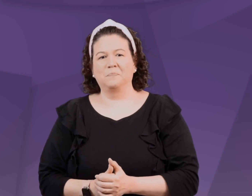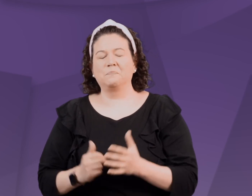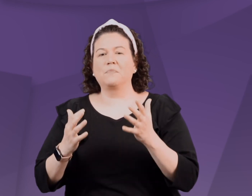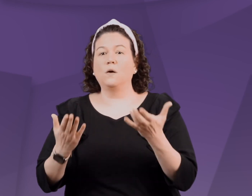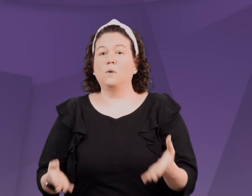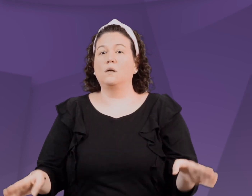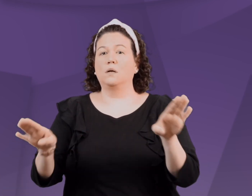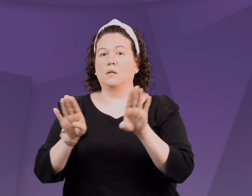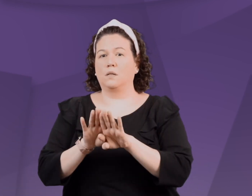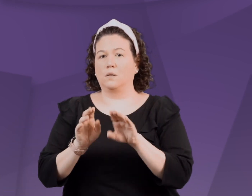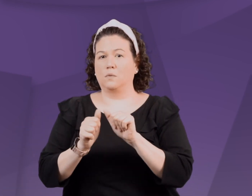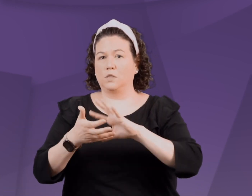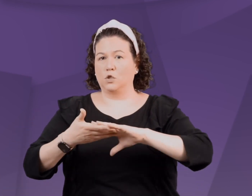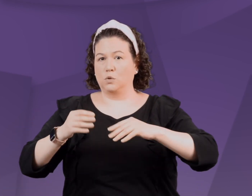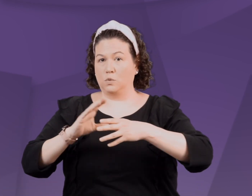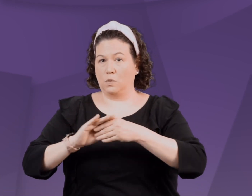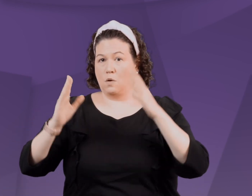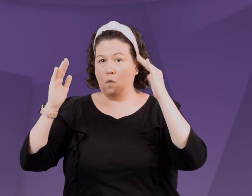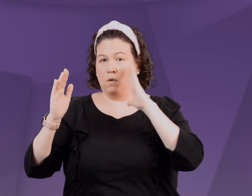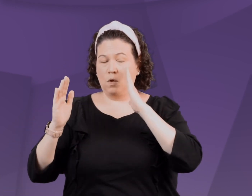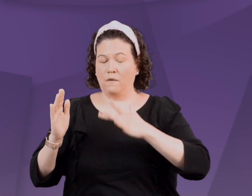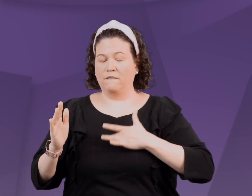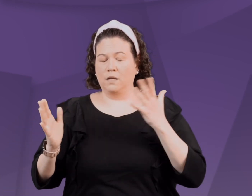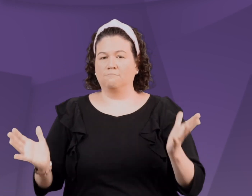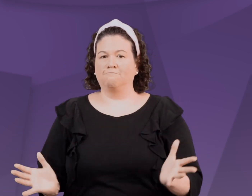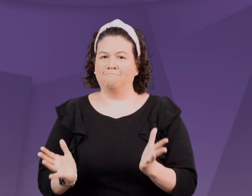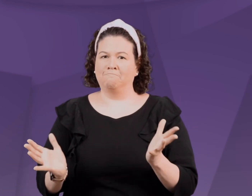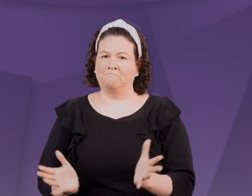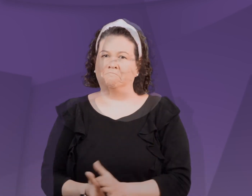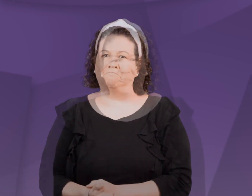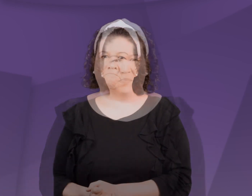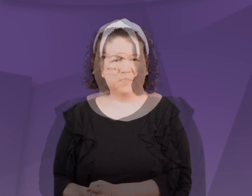I would like to close with a story that hopefully you will find encouraging.